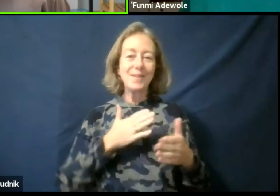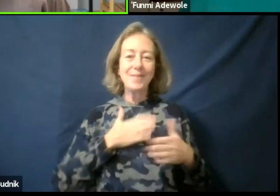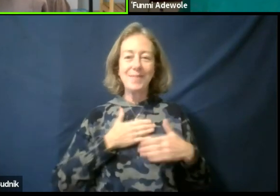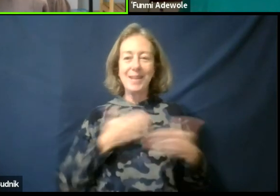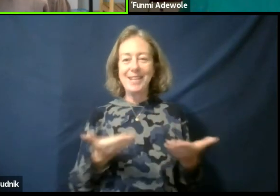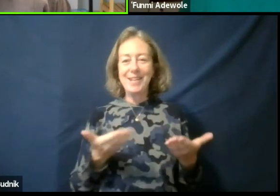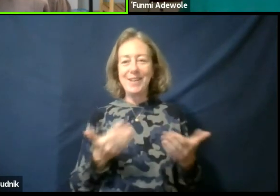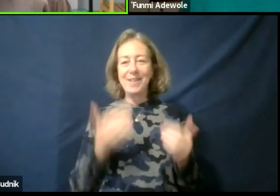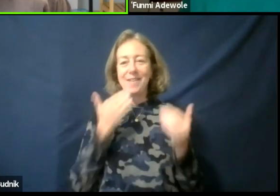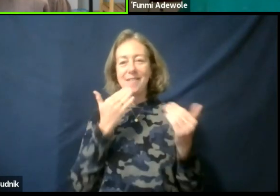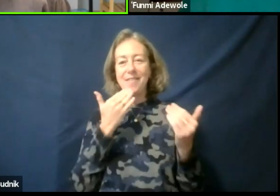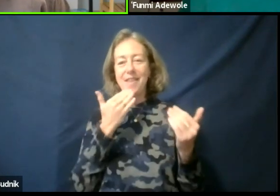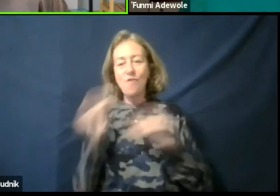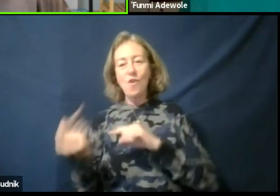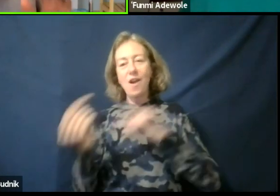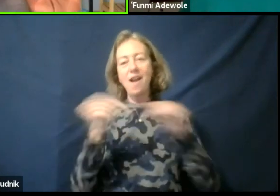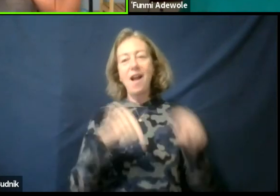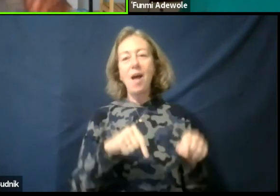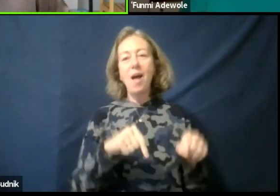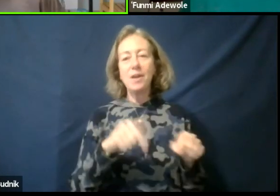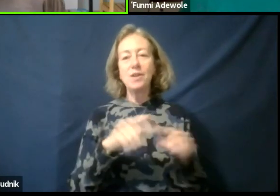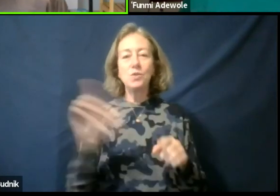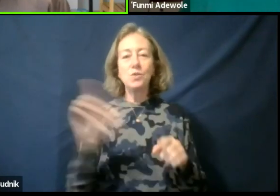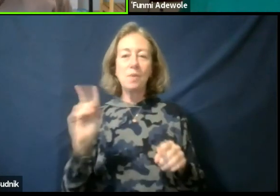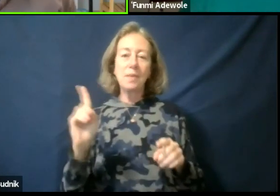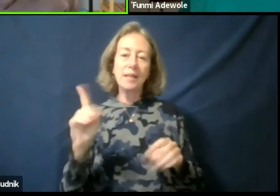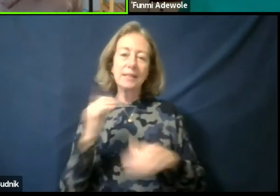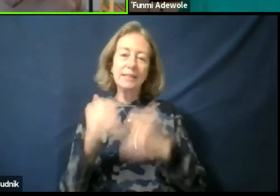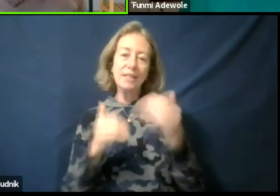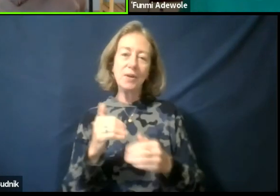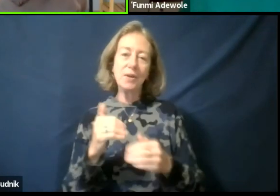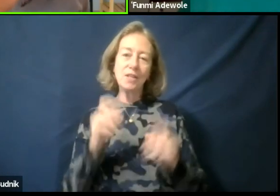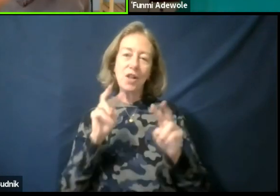for coming to decolonizing dramaturgy series and we look forward to seeing you next. Bye, everyone.